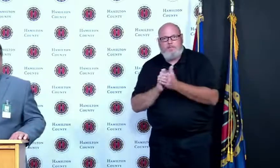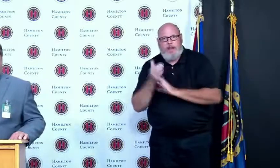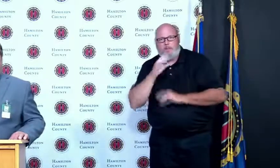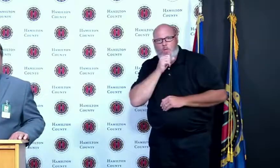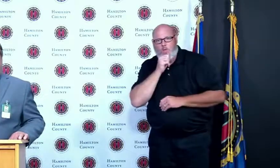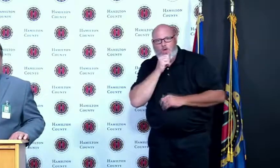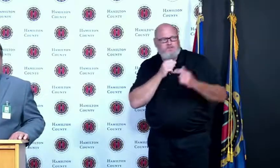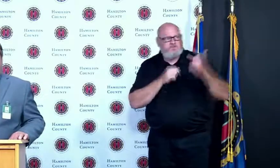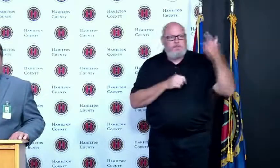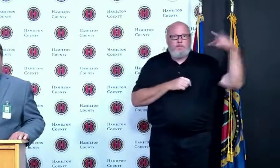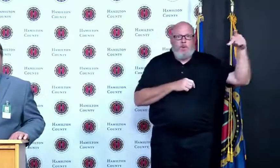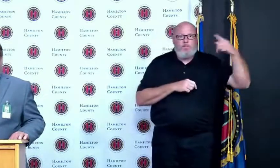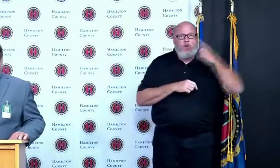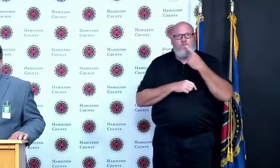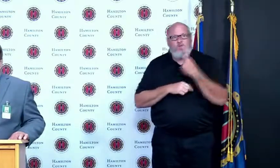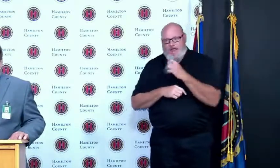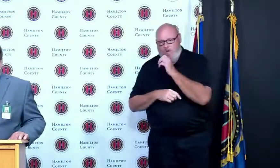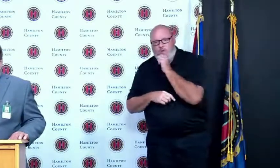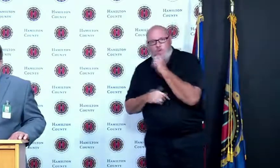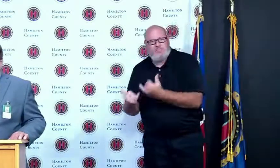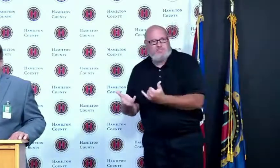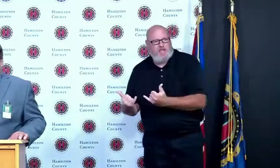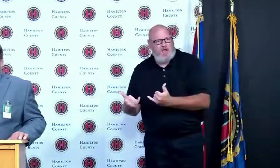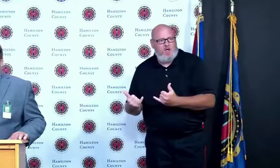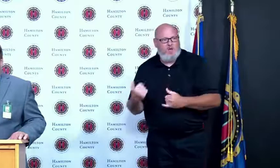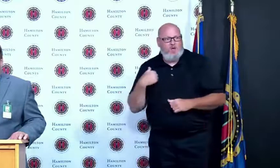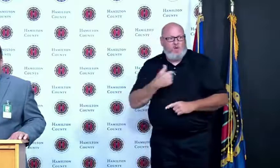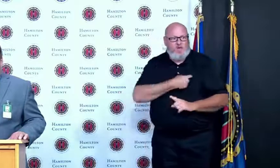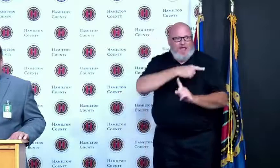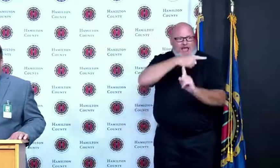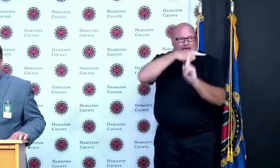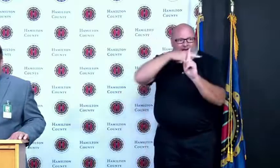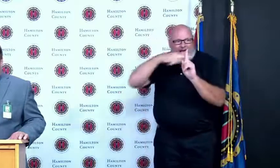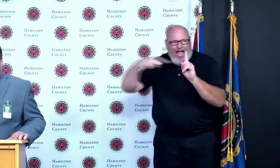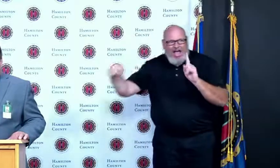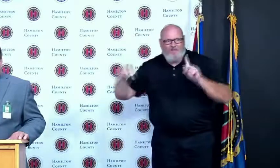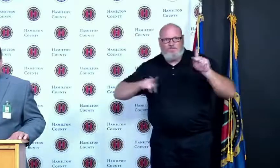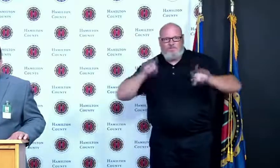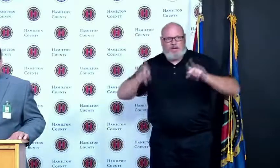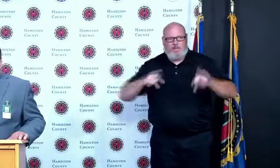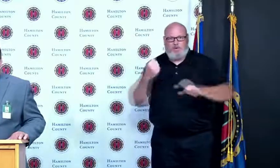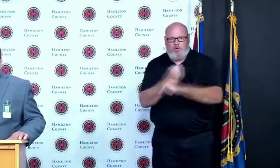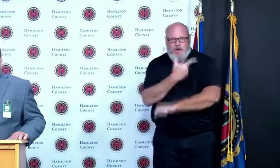half of our county has been vaccinated but it's also because we as a community have come together